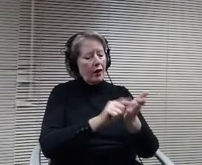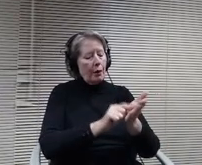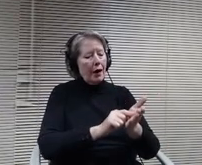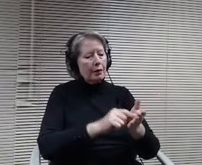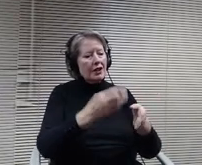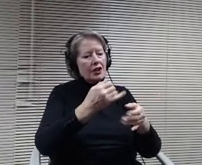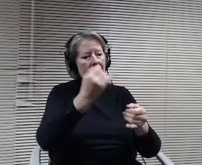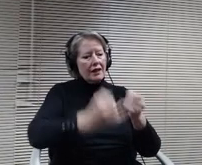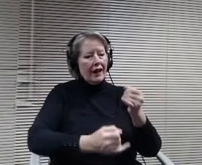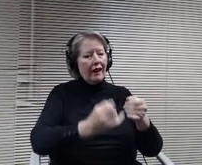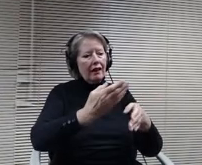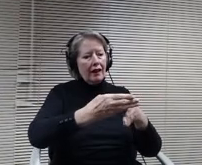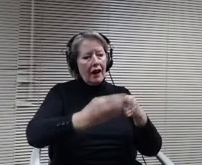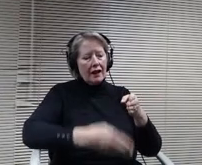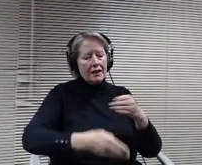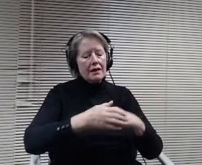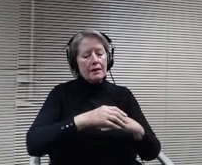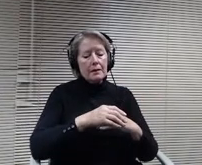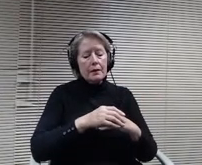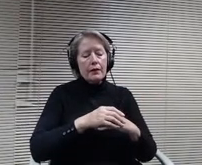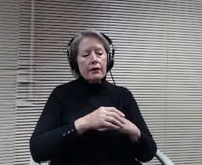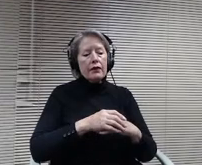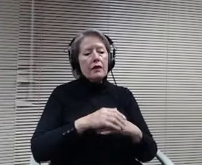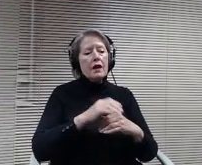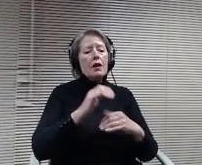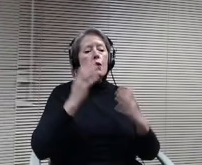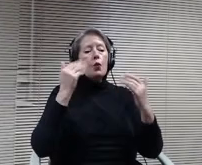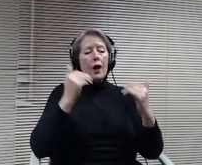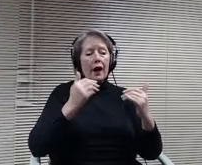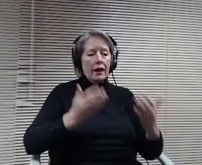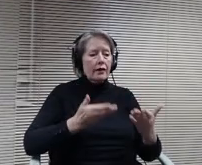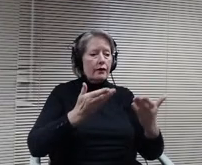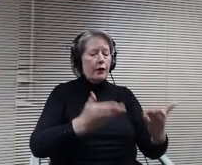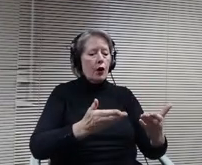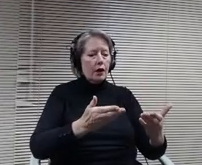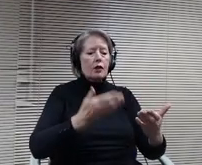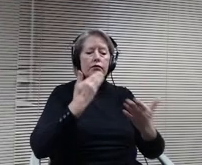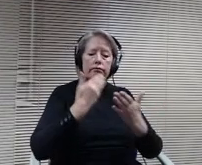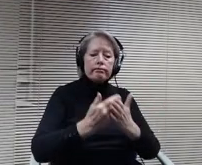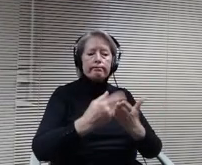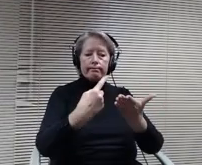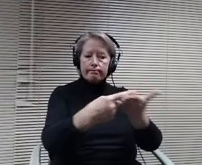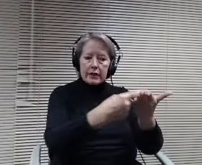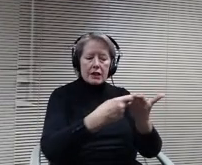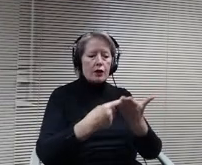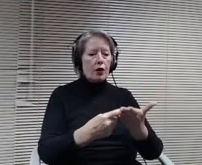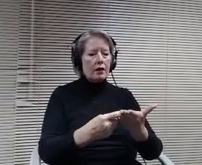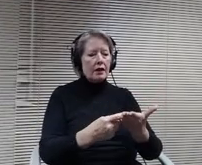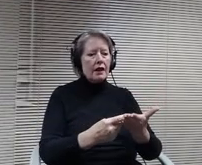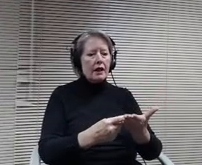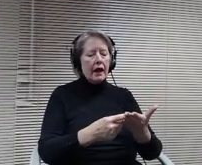accommodations encourage robust community discourse by removing impediments to participation. Thank you for your consideration.